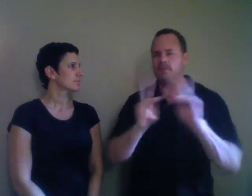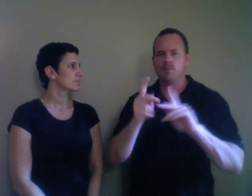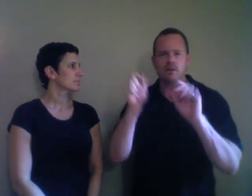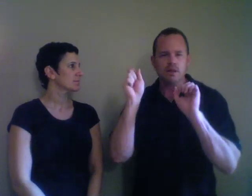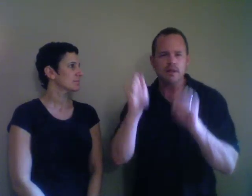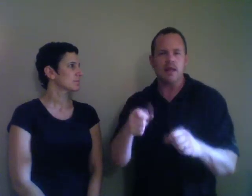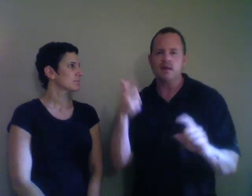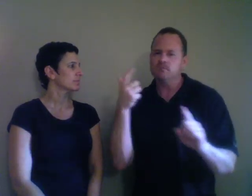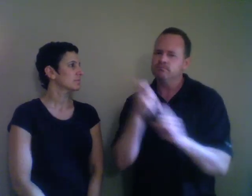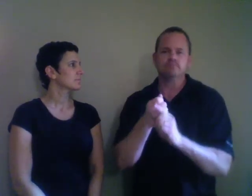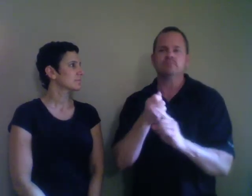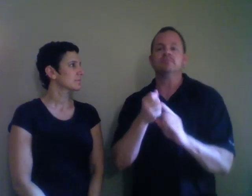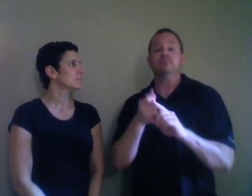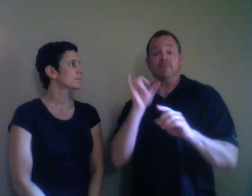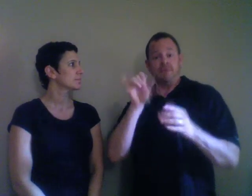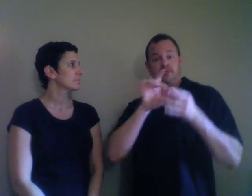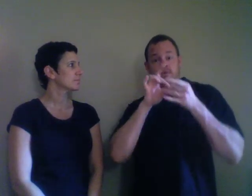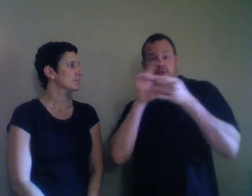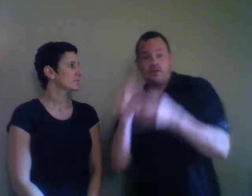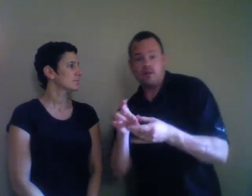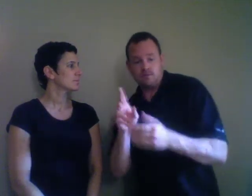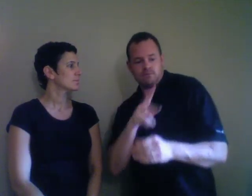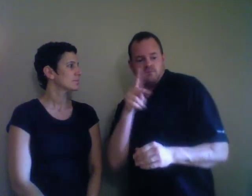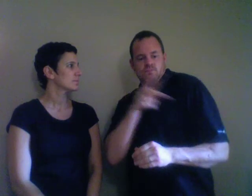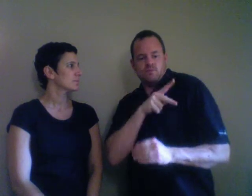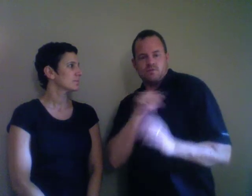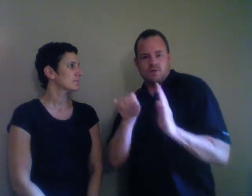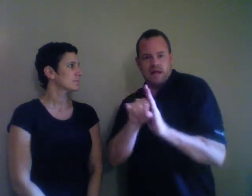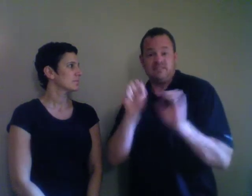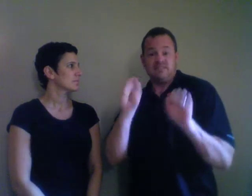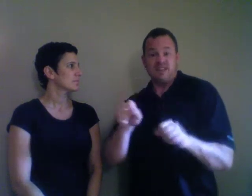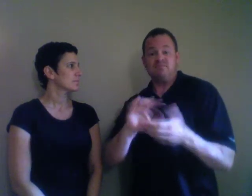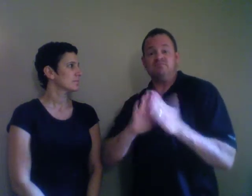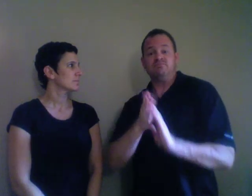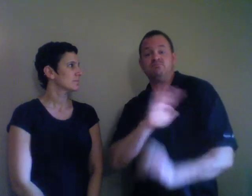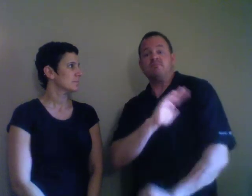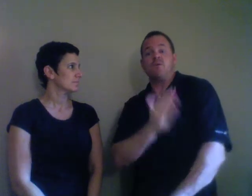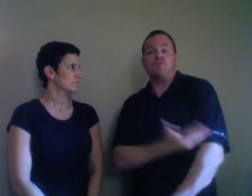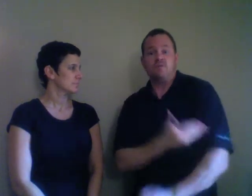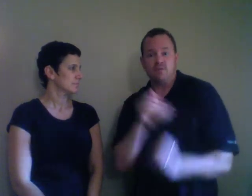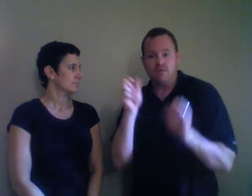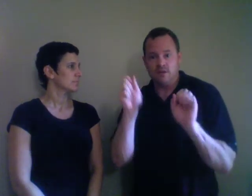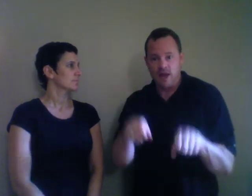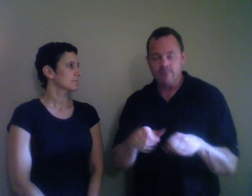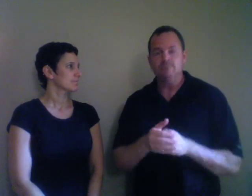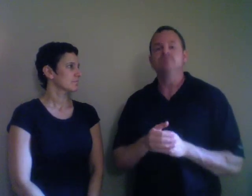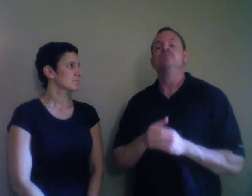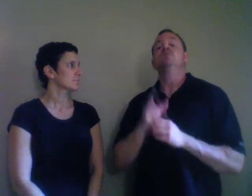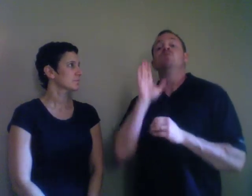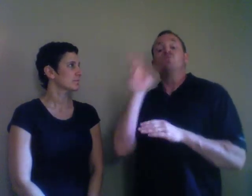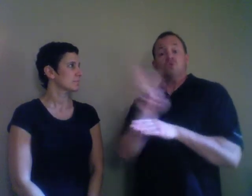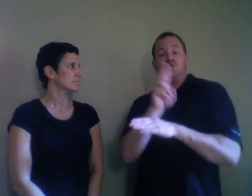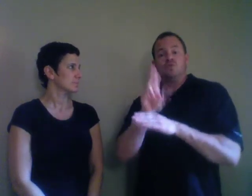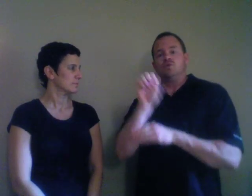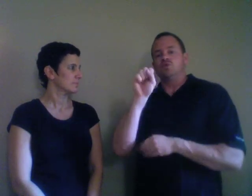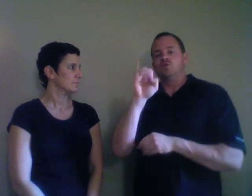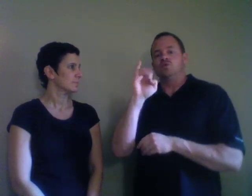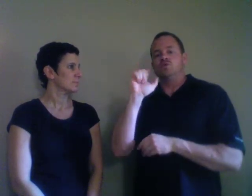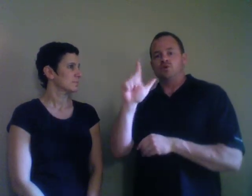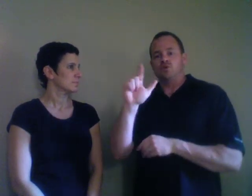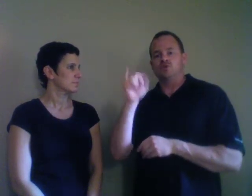personal identity. Through a social justice lens we will explore cultural norms related to